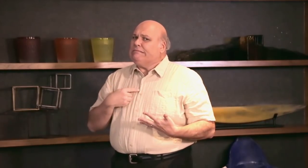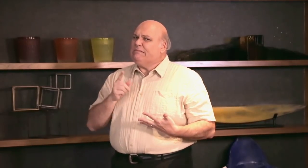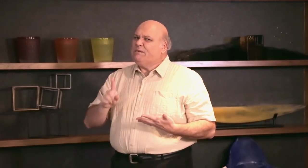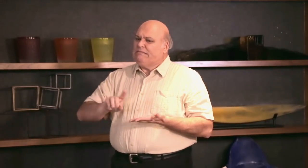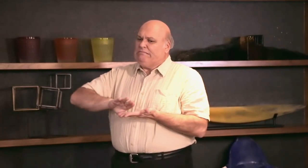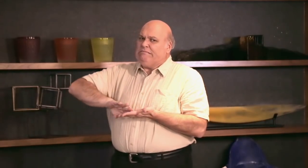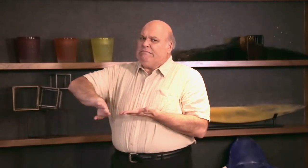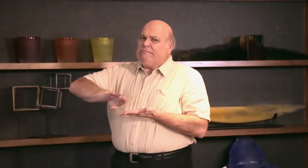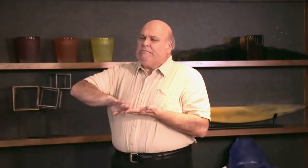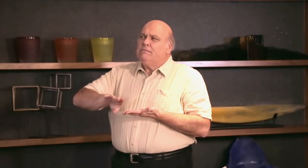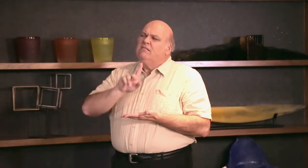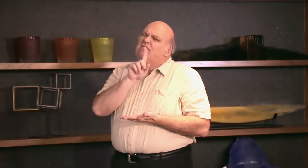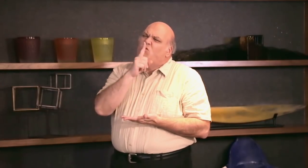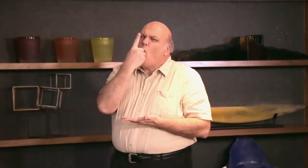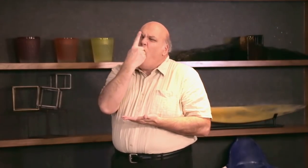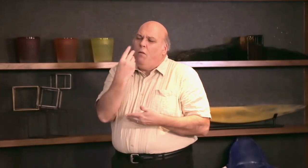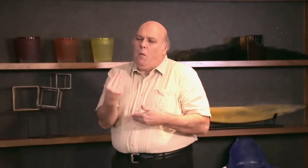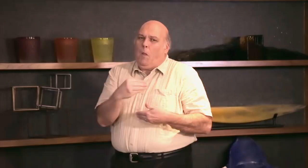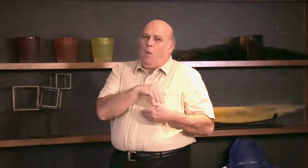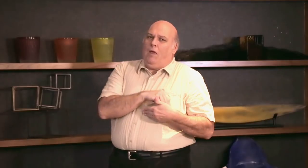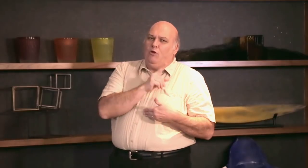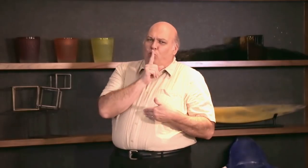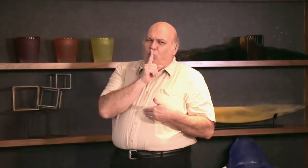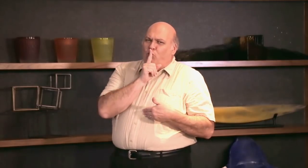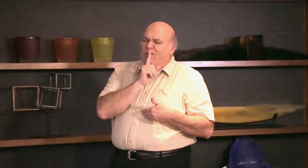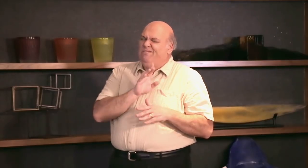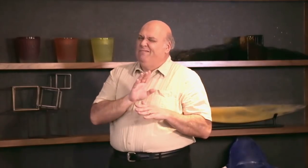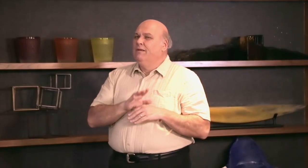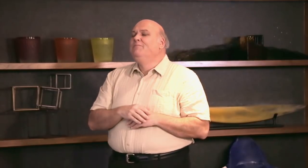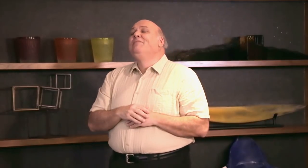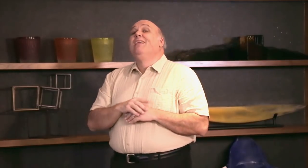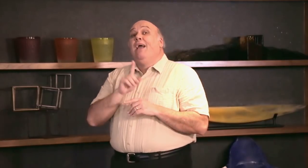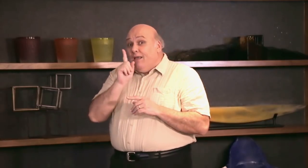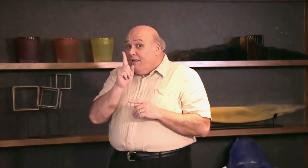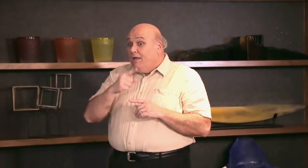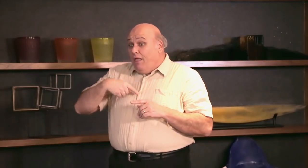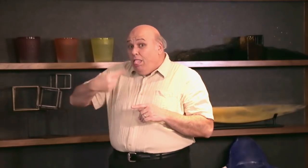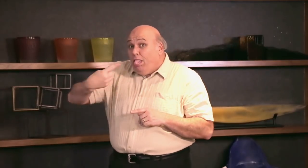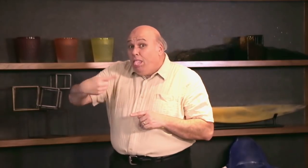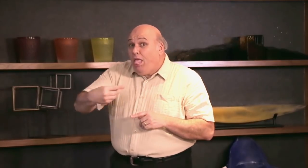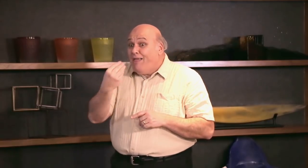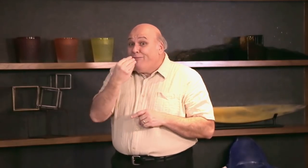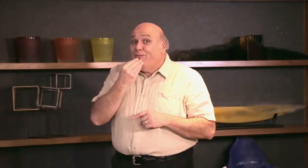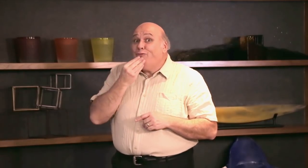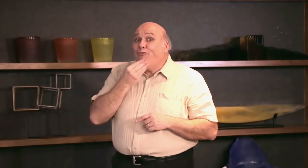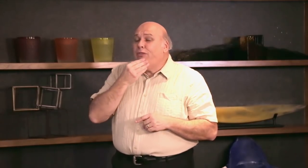So it would be best that I exclude sugar. Perhaps once in awhile is okay! But not all the time!